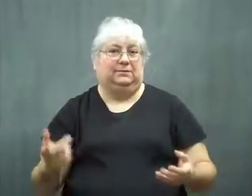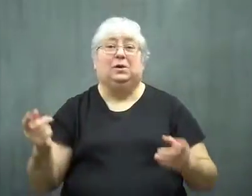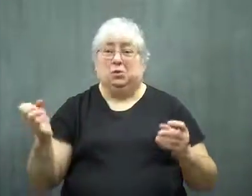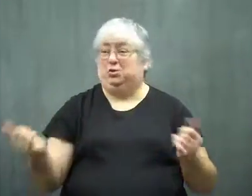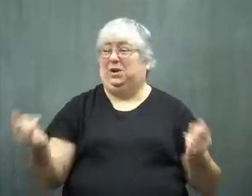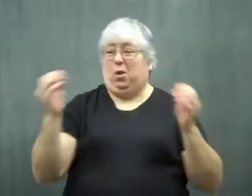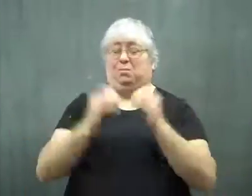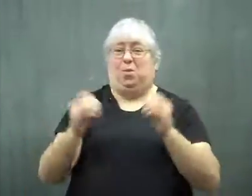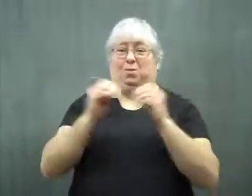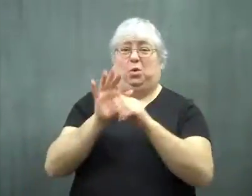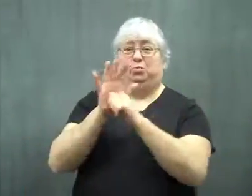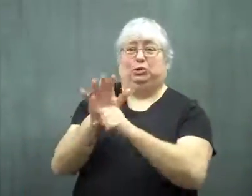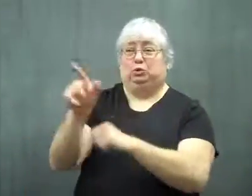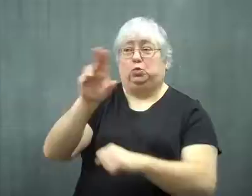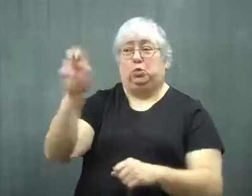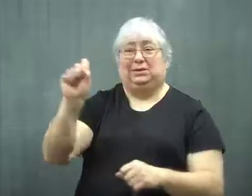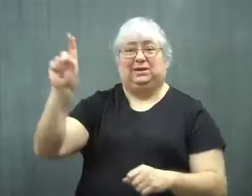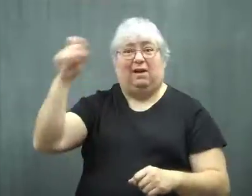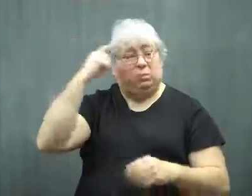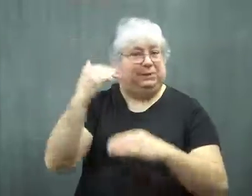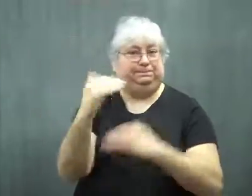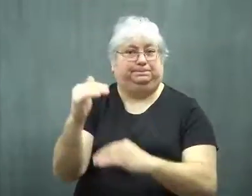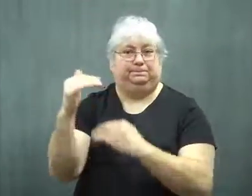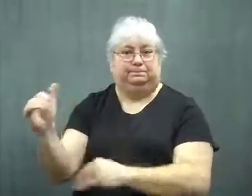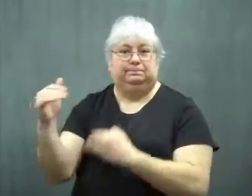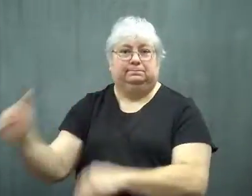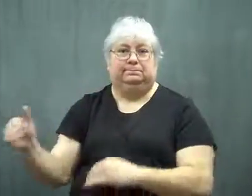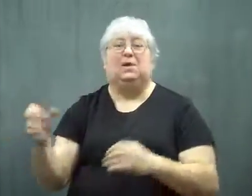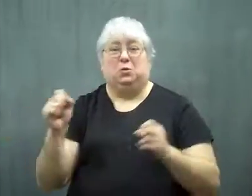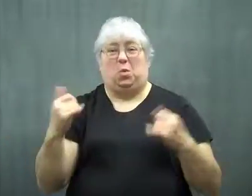There is more and more pressure on the U.S. government to regulate it.